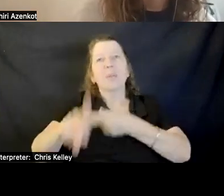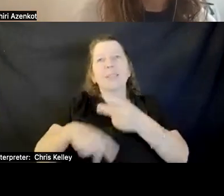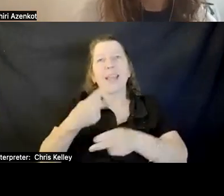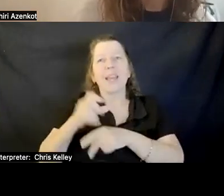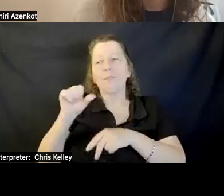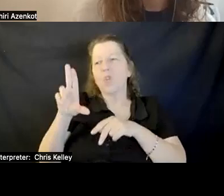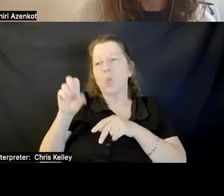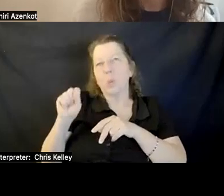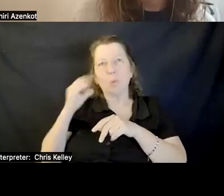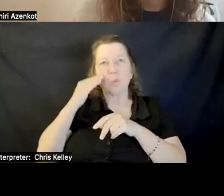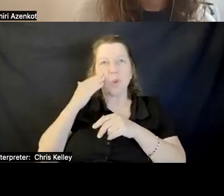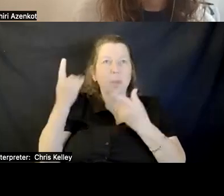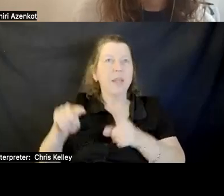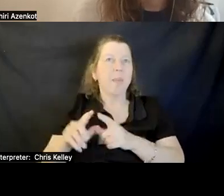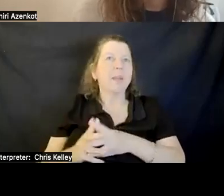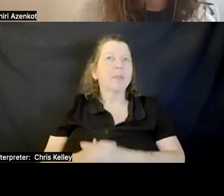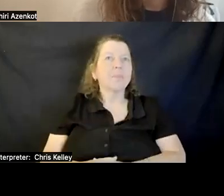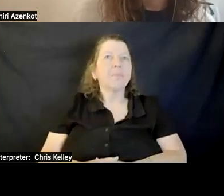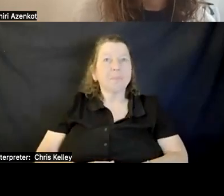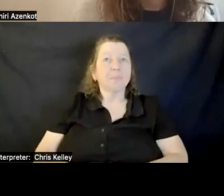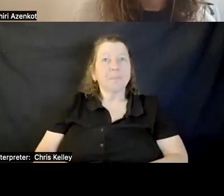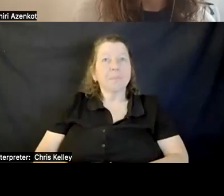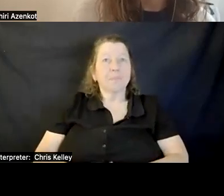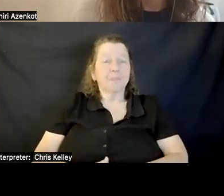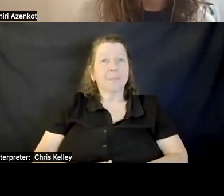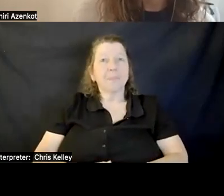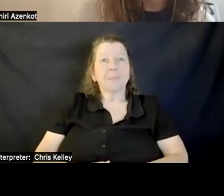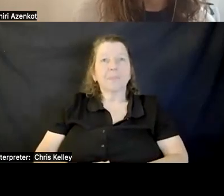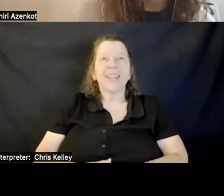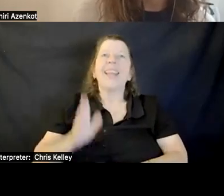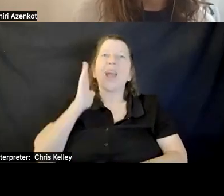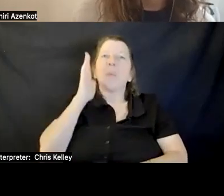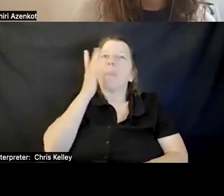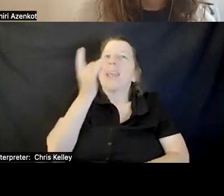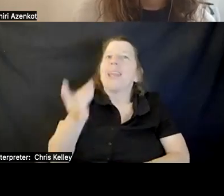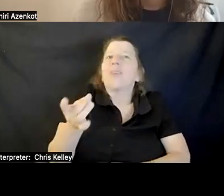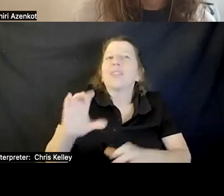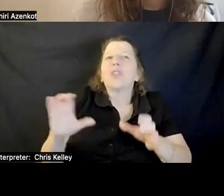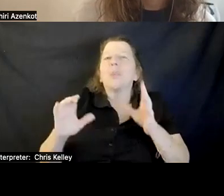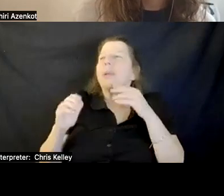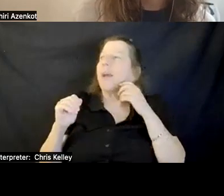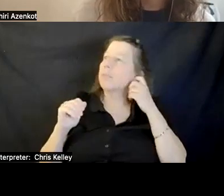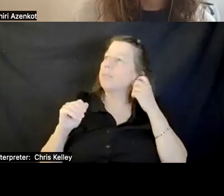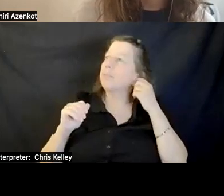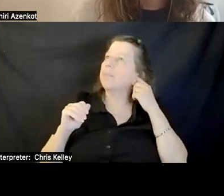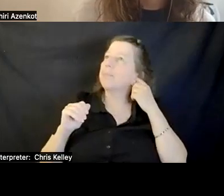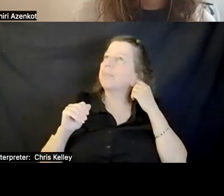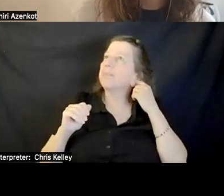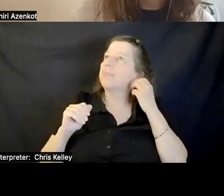Shiri: Yes. Yeah, it would be interesting to do it, to see if there is some kind of